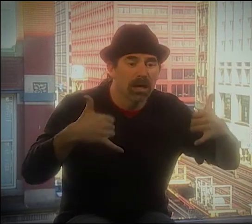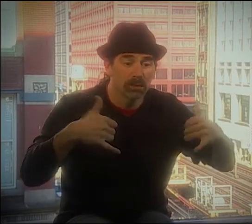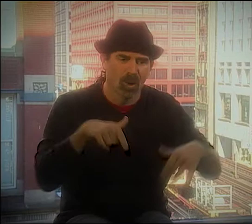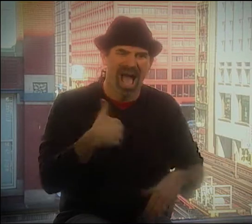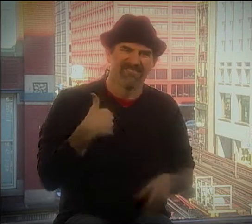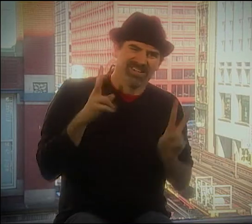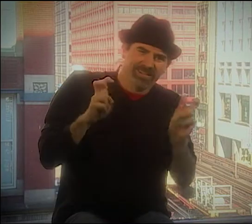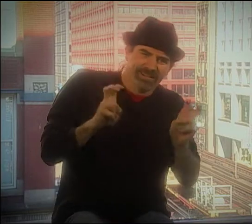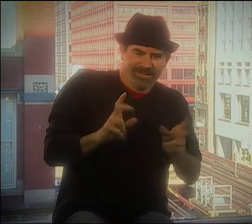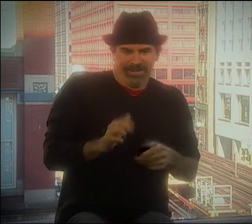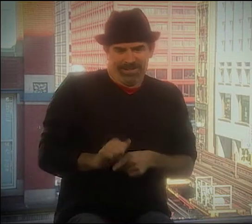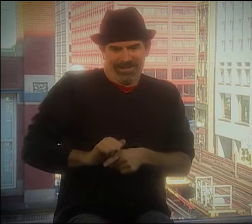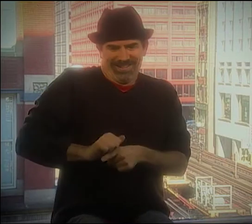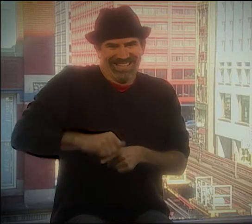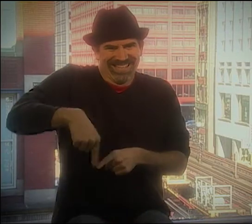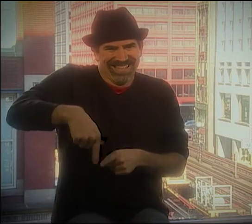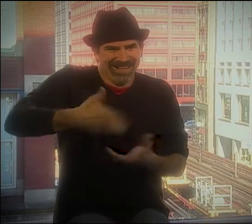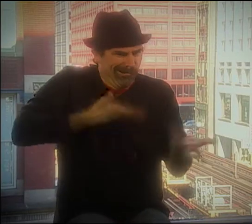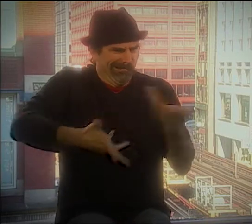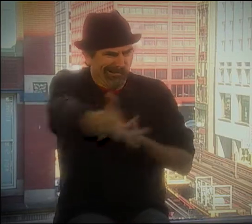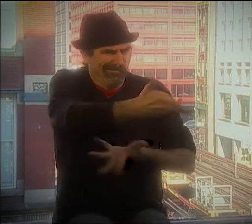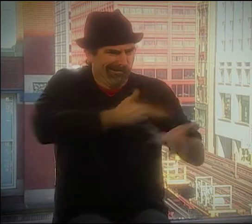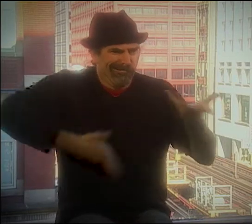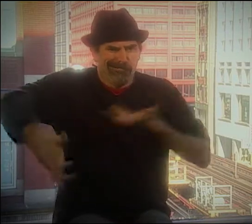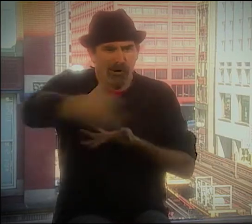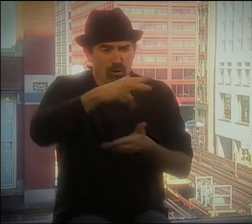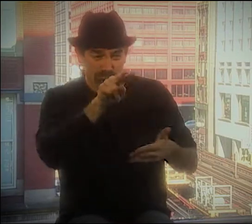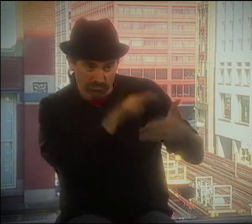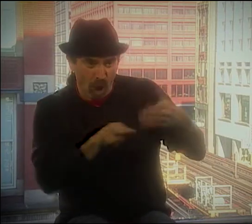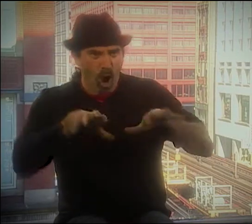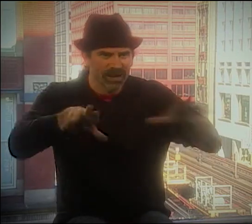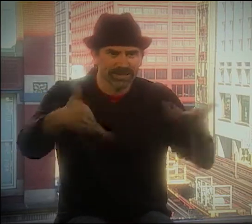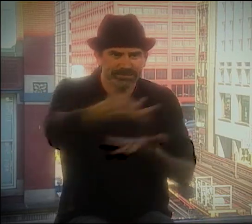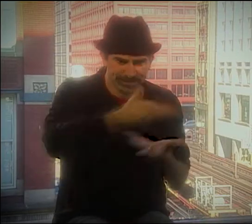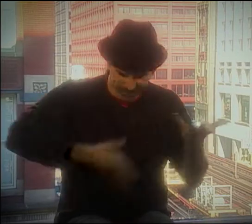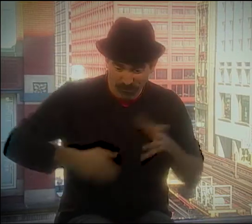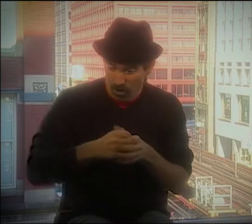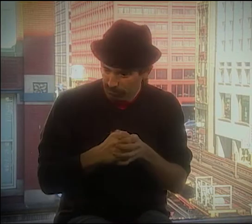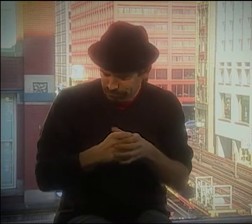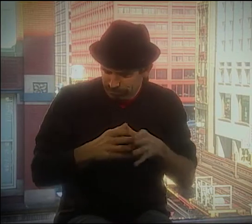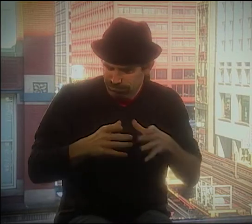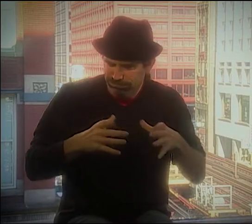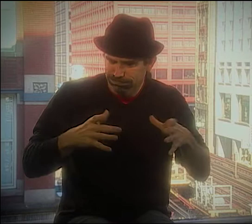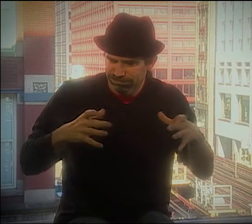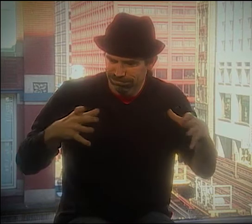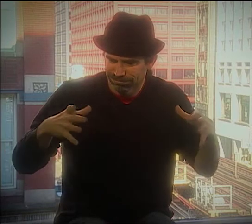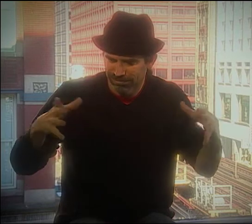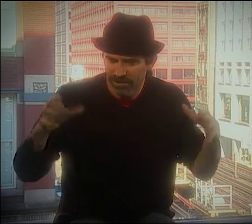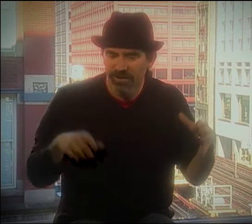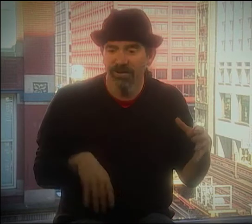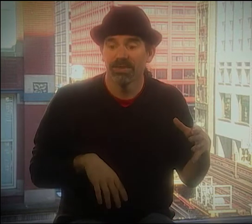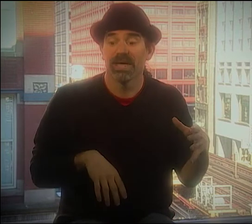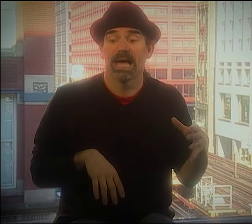AND YOU KNOW COMING UP WITH NEW IDEAS AND "REHEARSING" THIS STUFF FOR THE AUDIENCE BECAUSE THINGS WERE GETTING